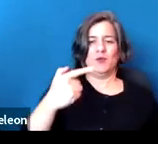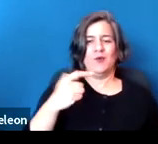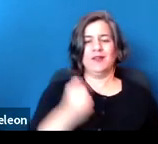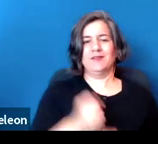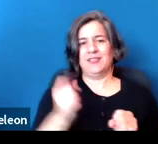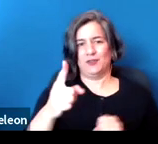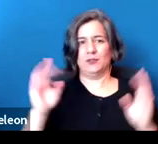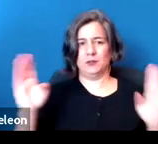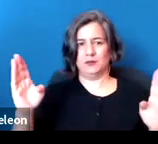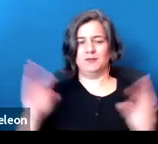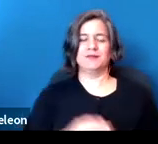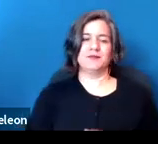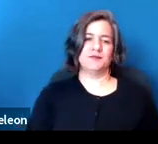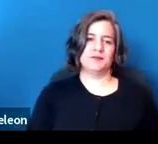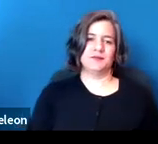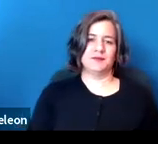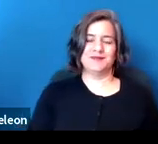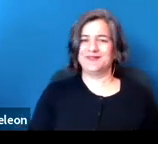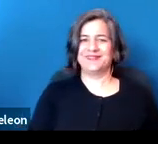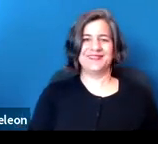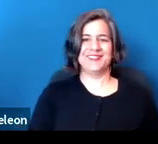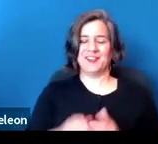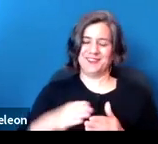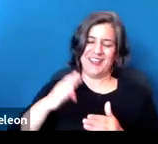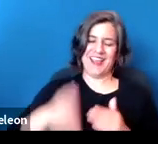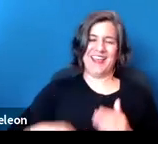And with that, we have reached the end of the presentation.